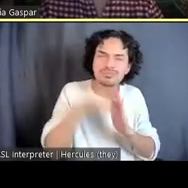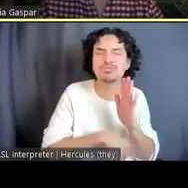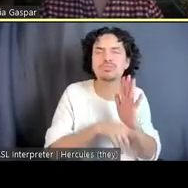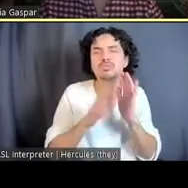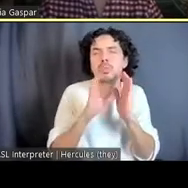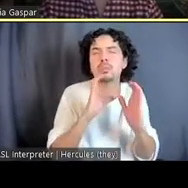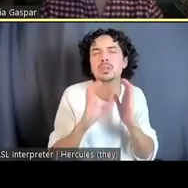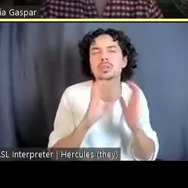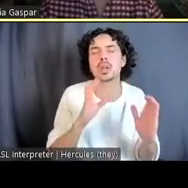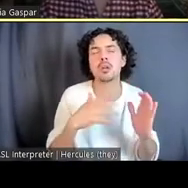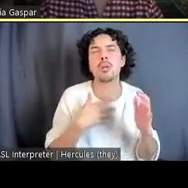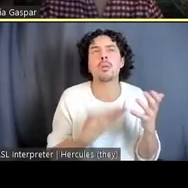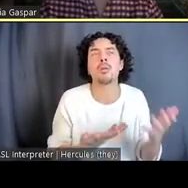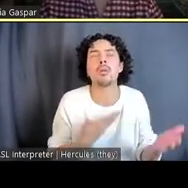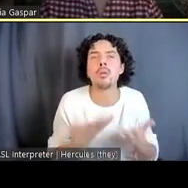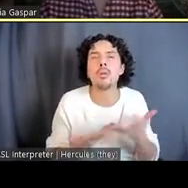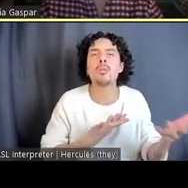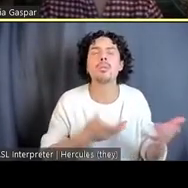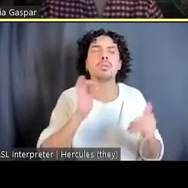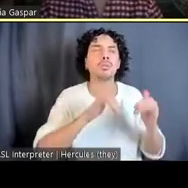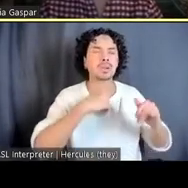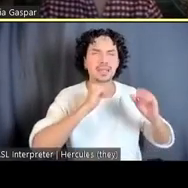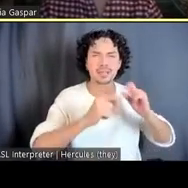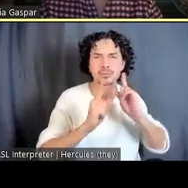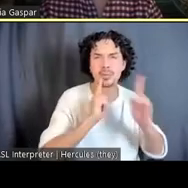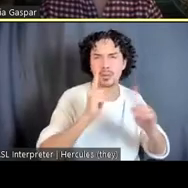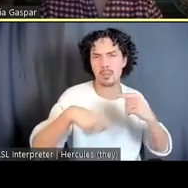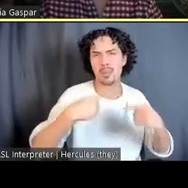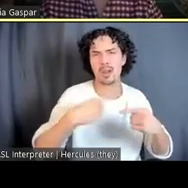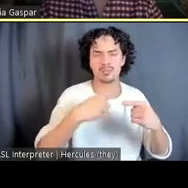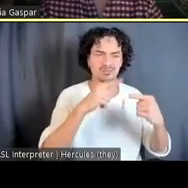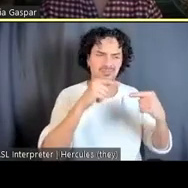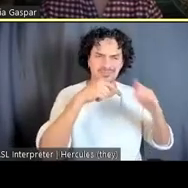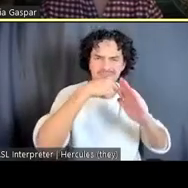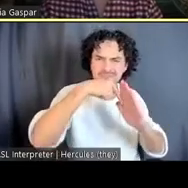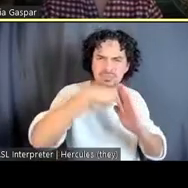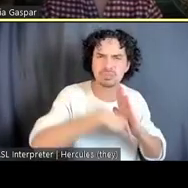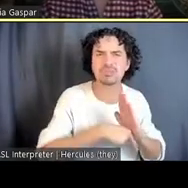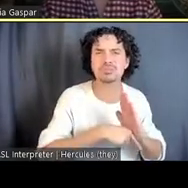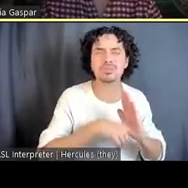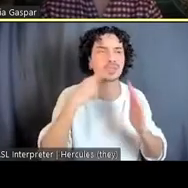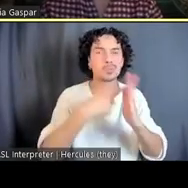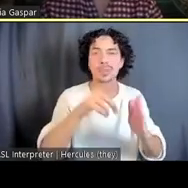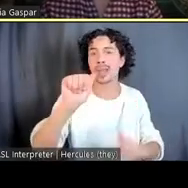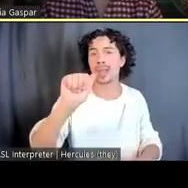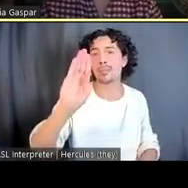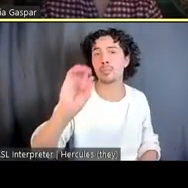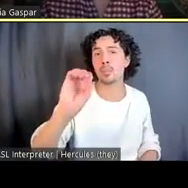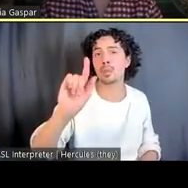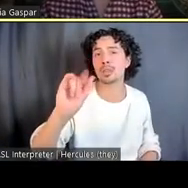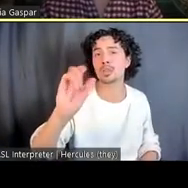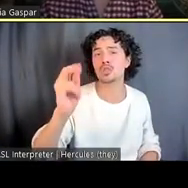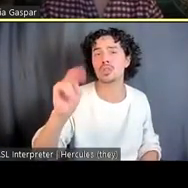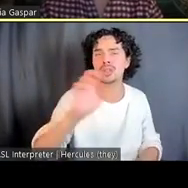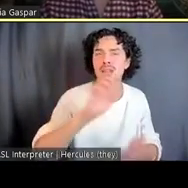think about and talk about things like abolition, to talk about thinking